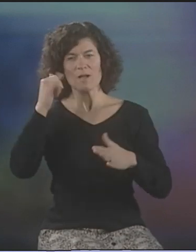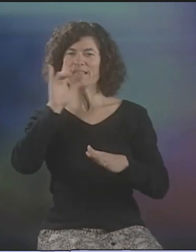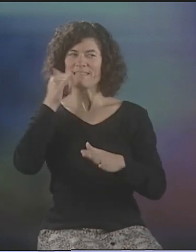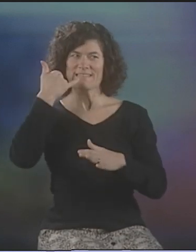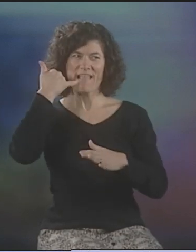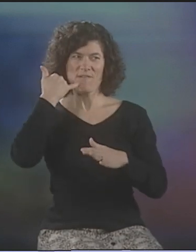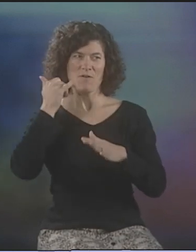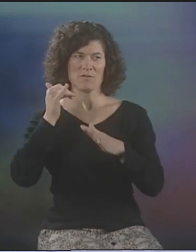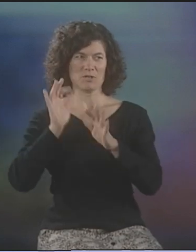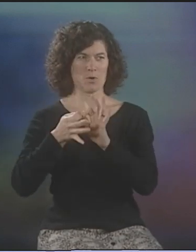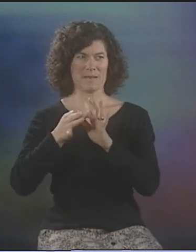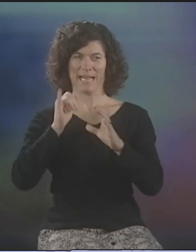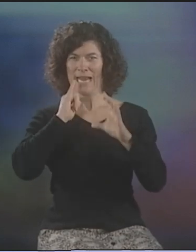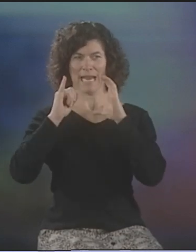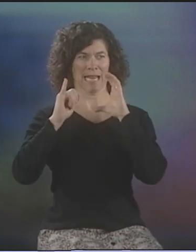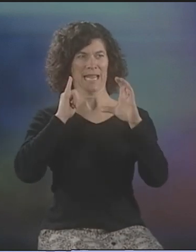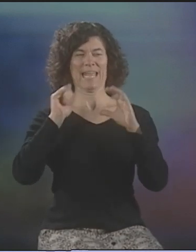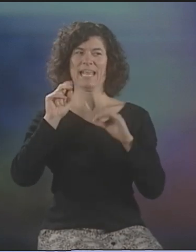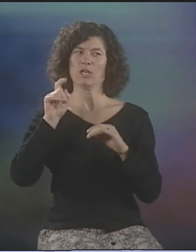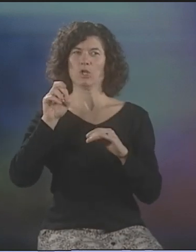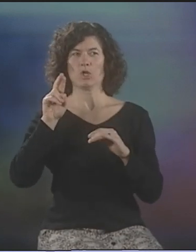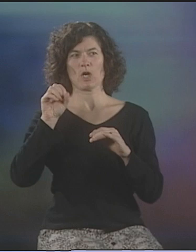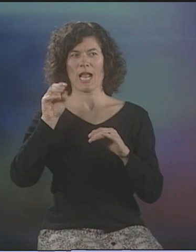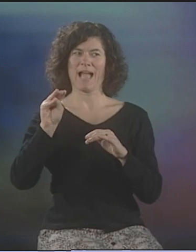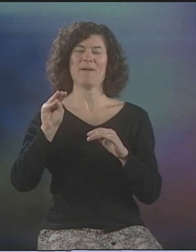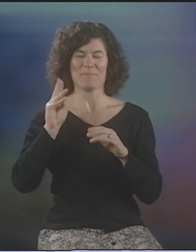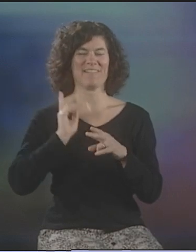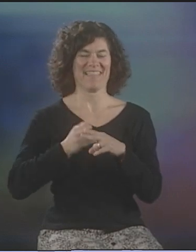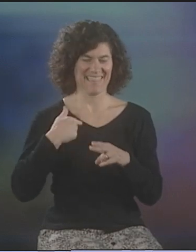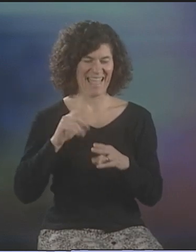FOR INTERPRETING TELEPHONE CONVERSATIONS. IT WAS CALLED INTERCOM.